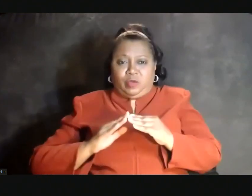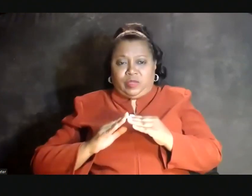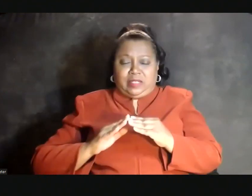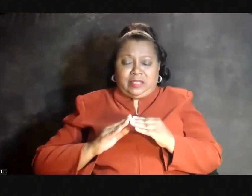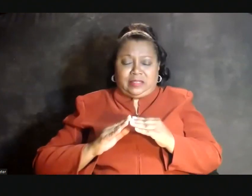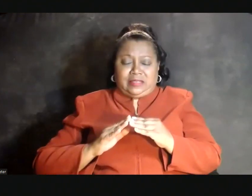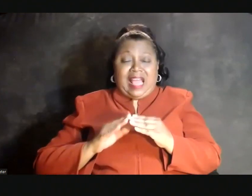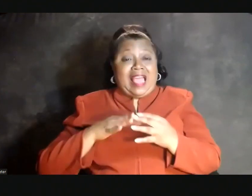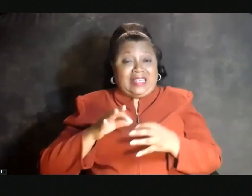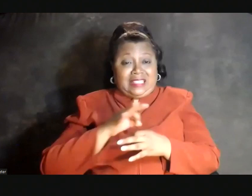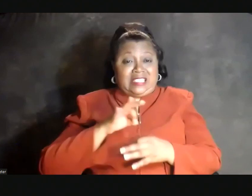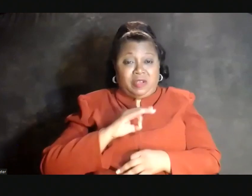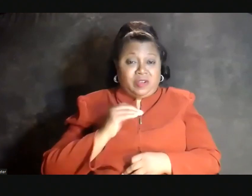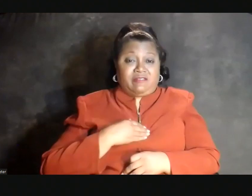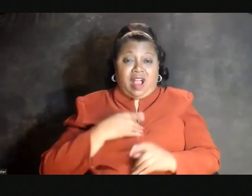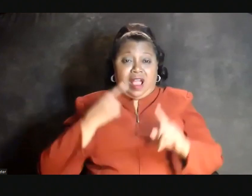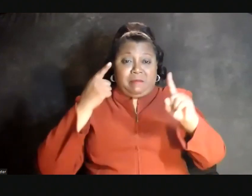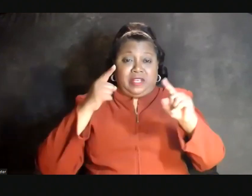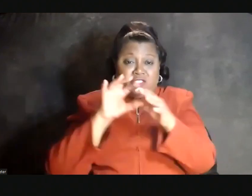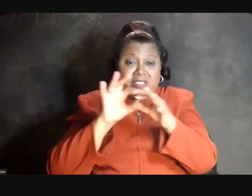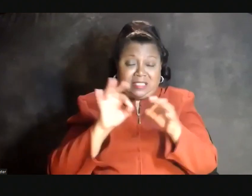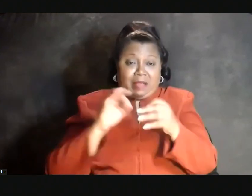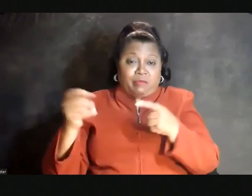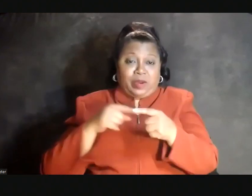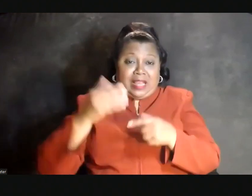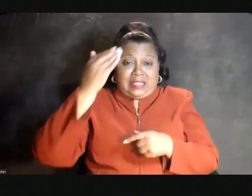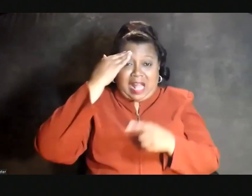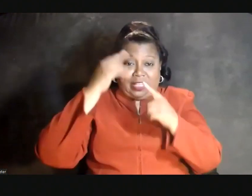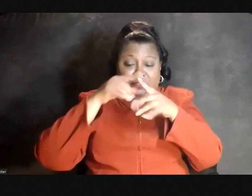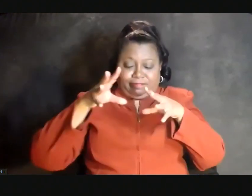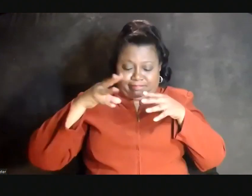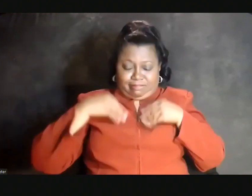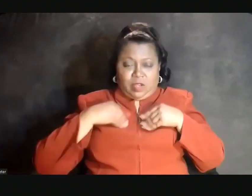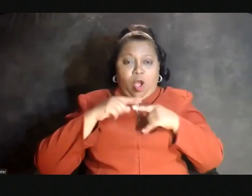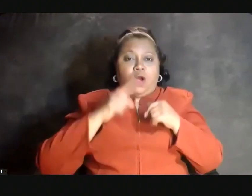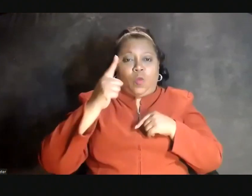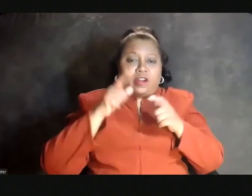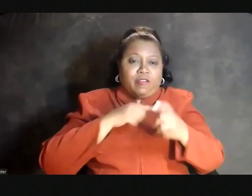and in the spirit of our mission statement, bring knowledge to bear on one of the world's greatest